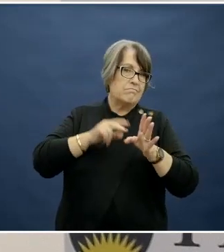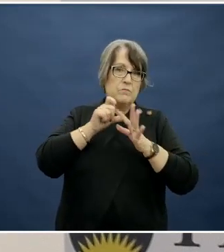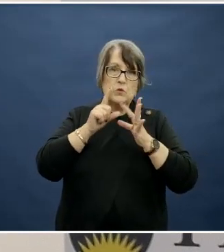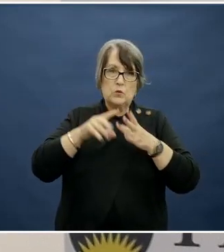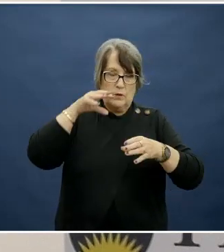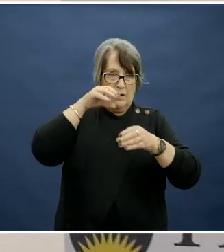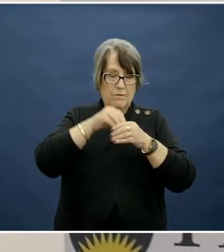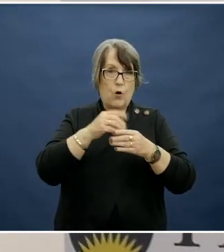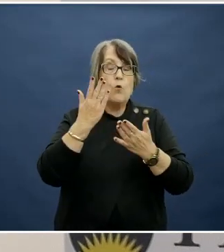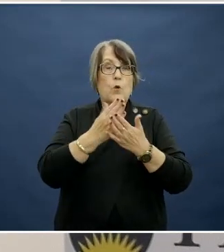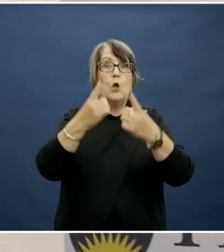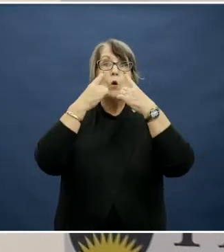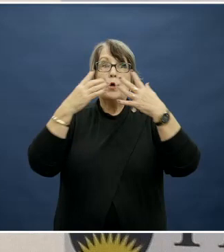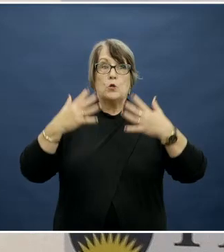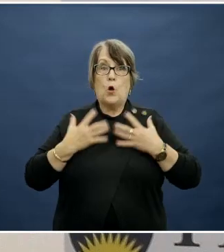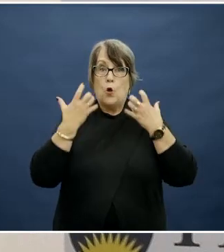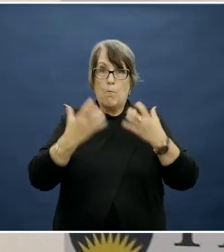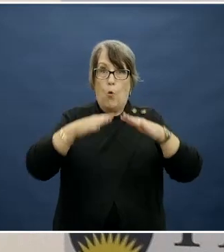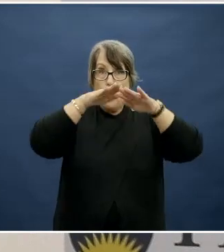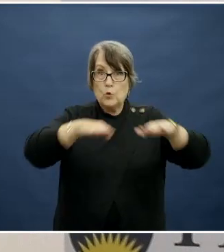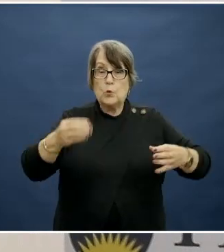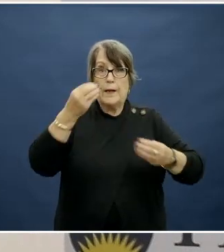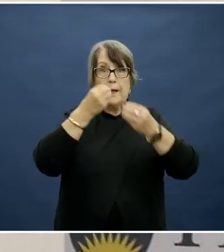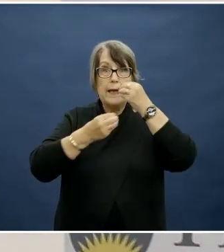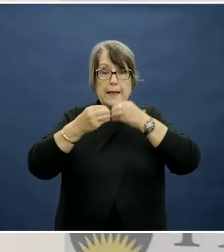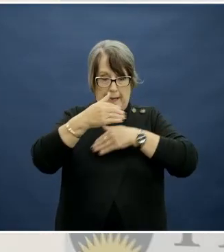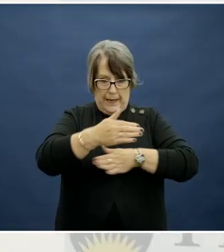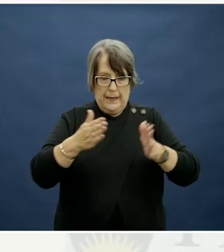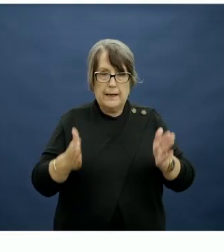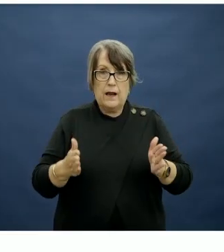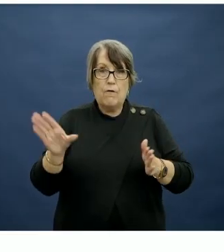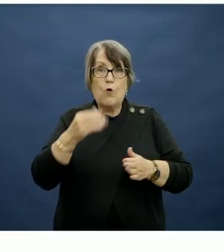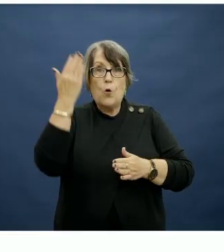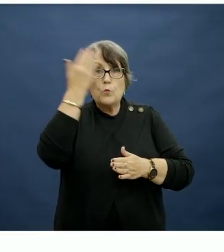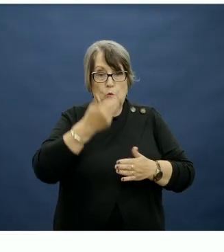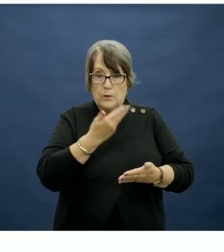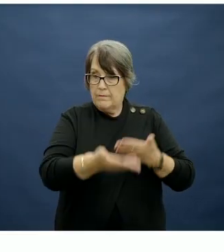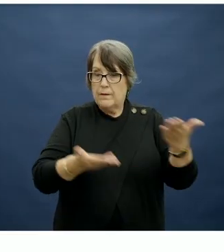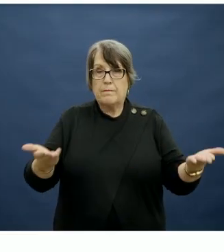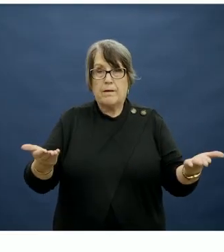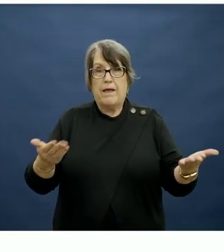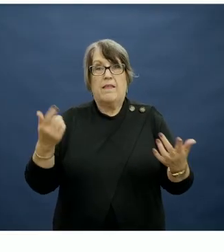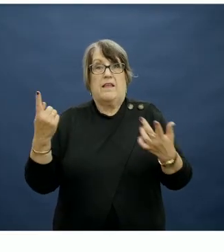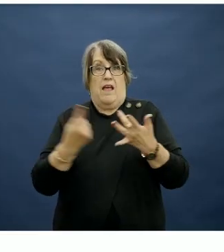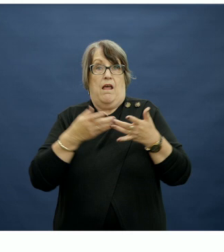that more children eating lunch provided by schools would be another avenue for support